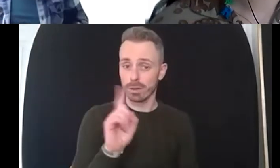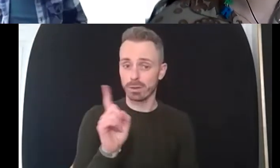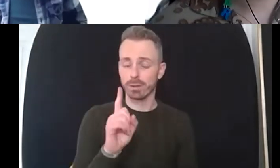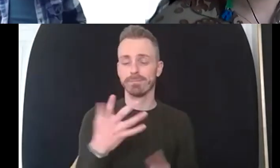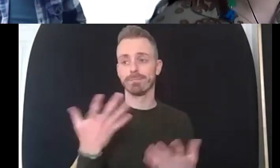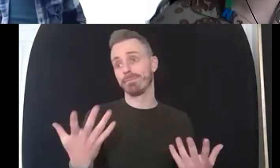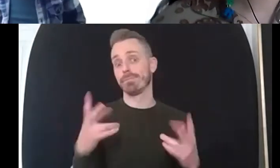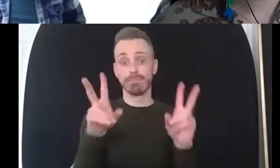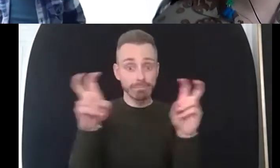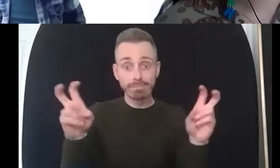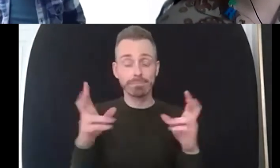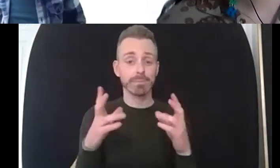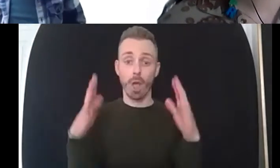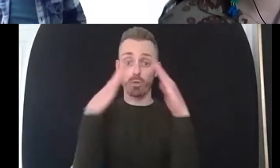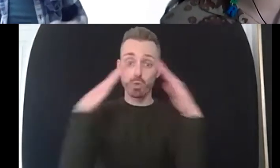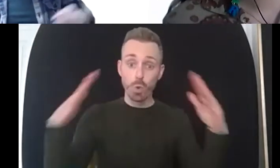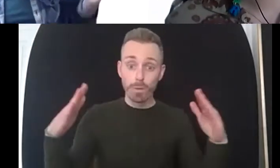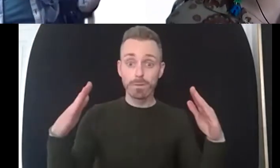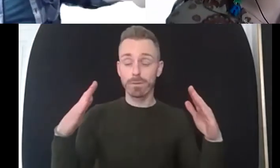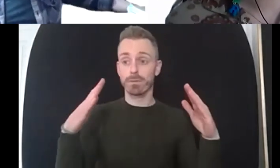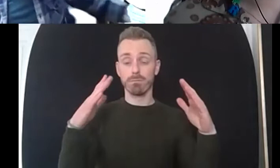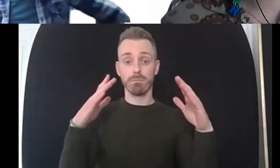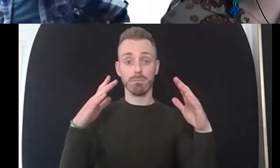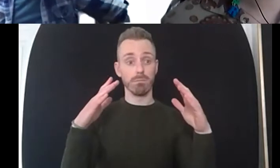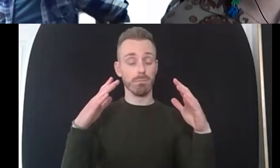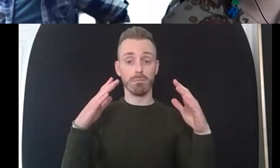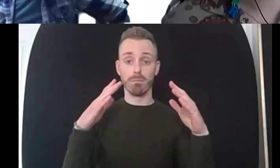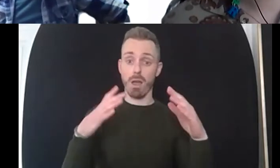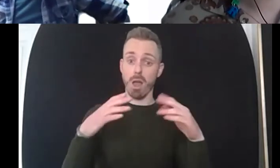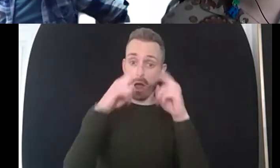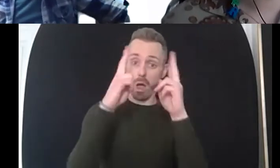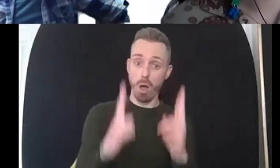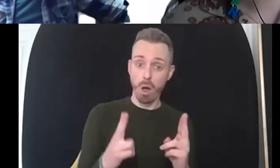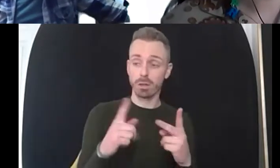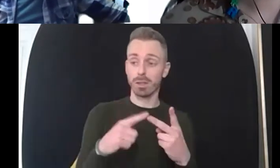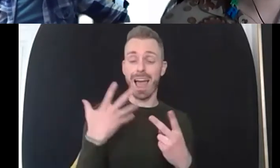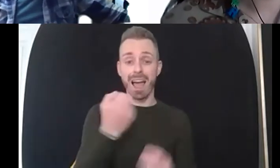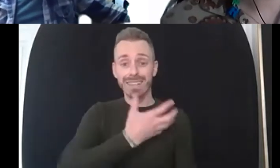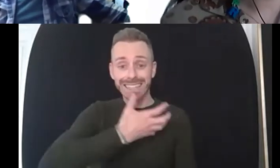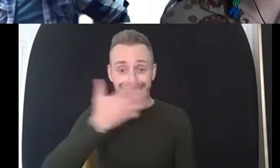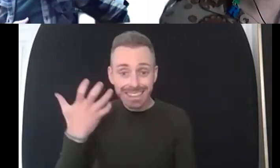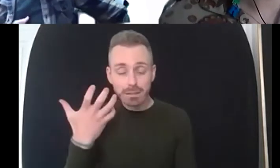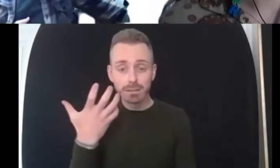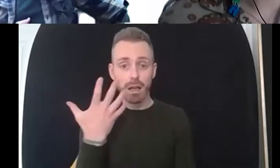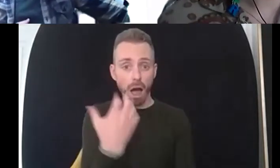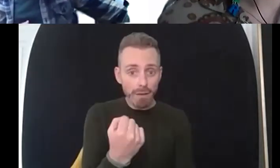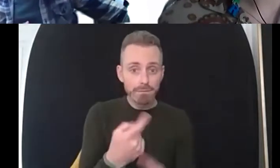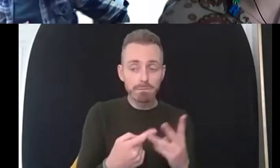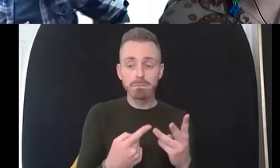uh over your head having um um a radiator um having heat um having a belly that's full